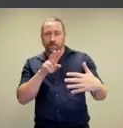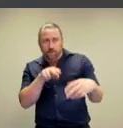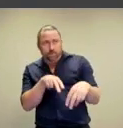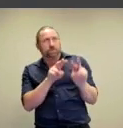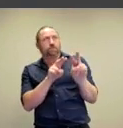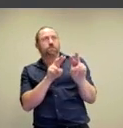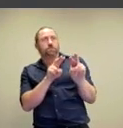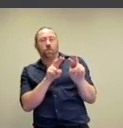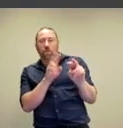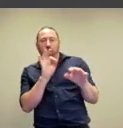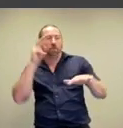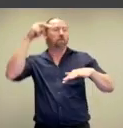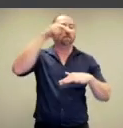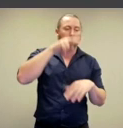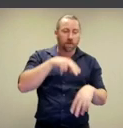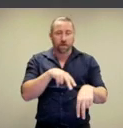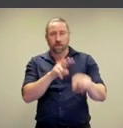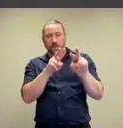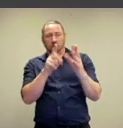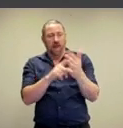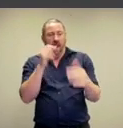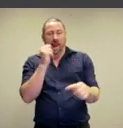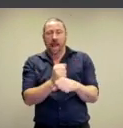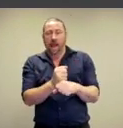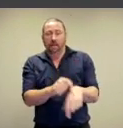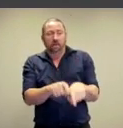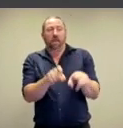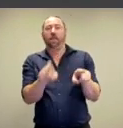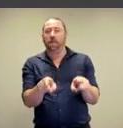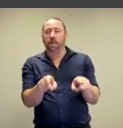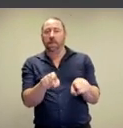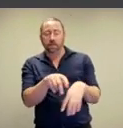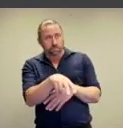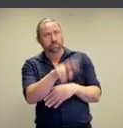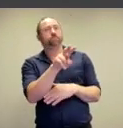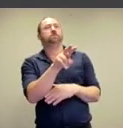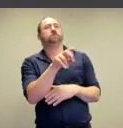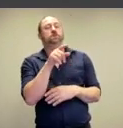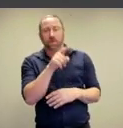We view her from below and from